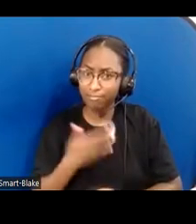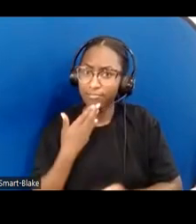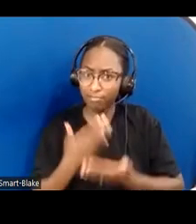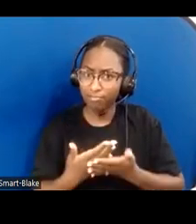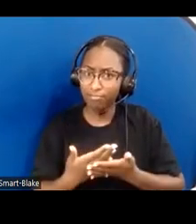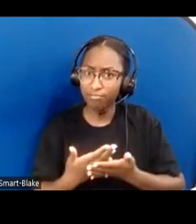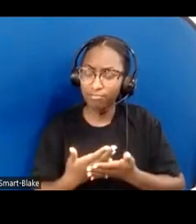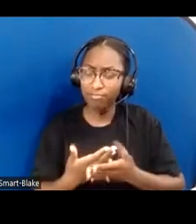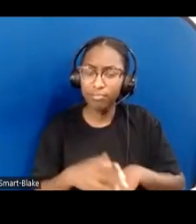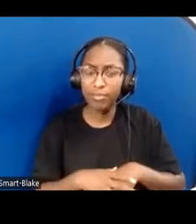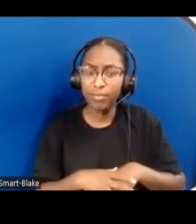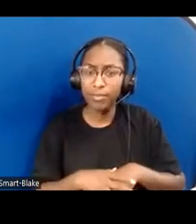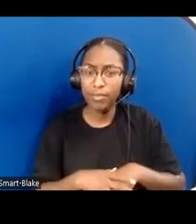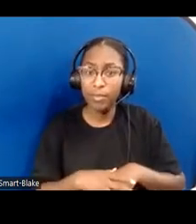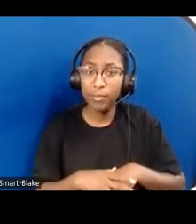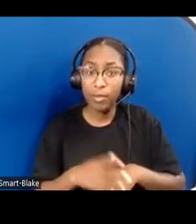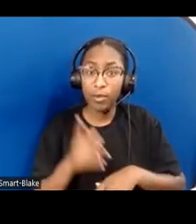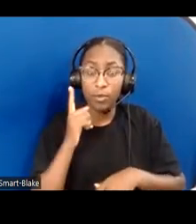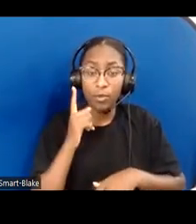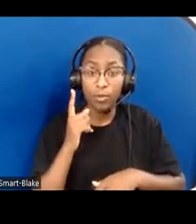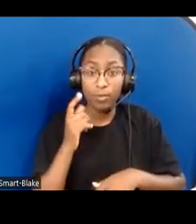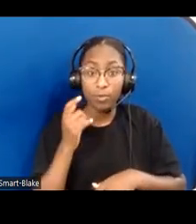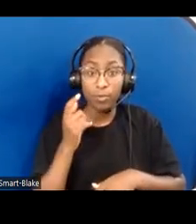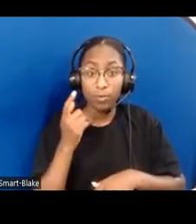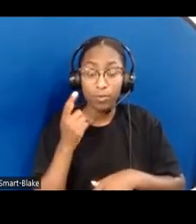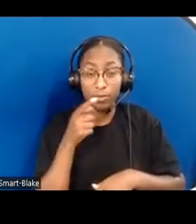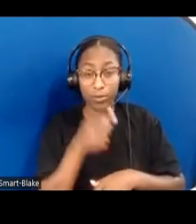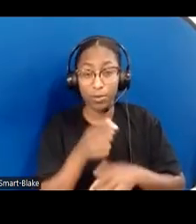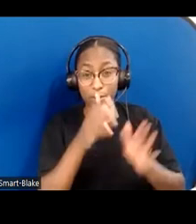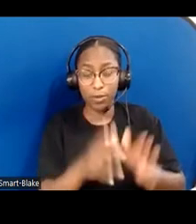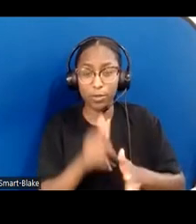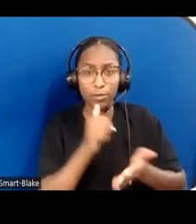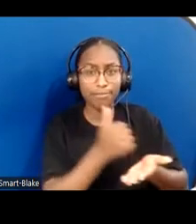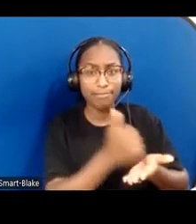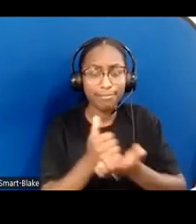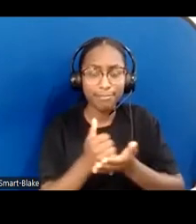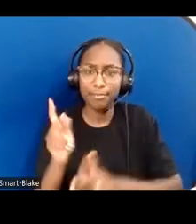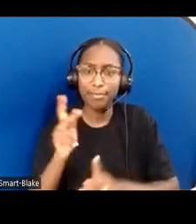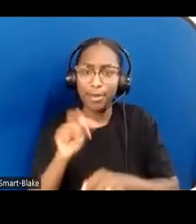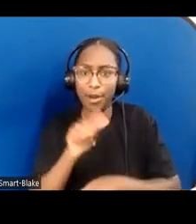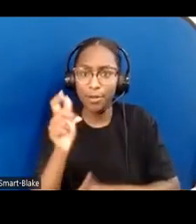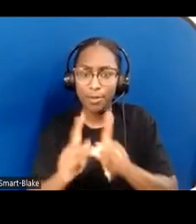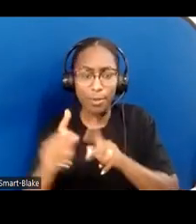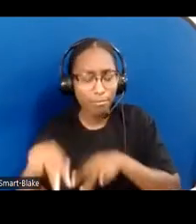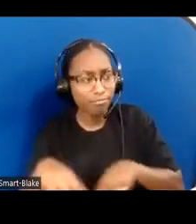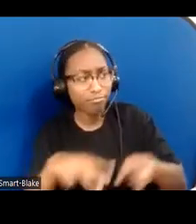People look up to you when you are the helpful person. But this approach goes against the very soul